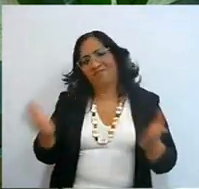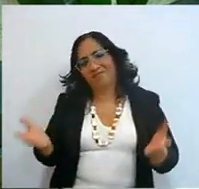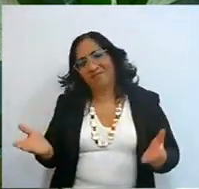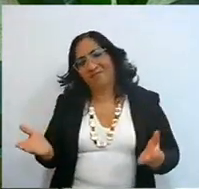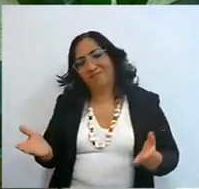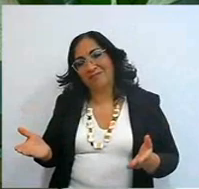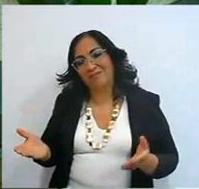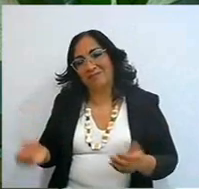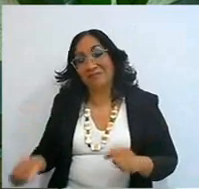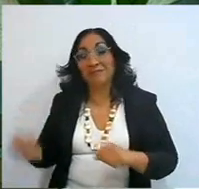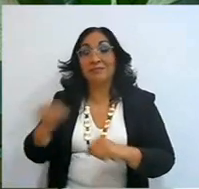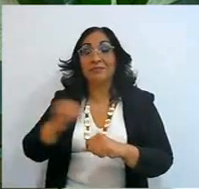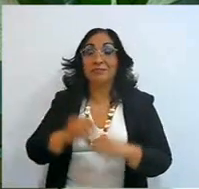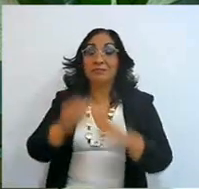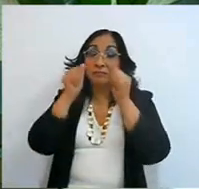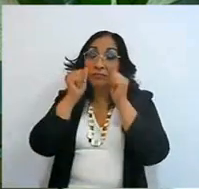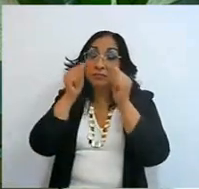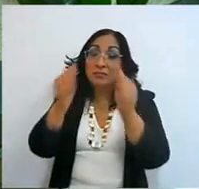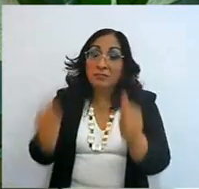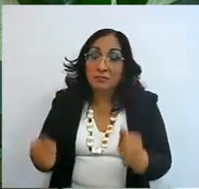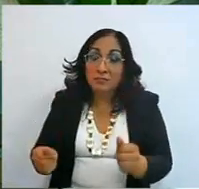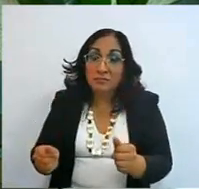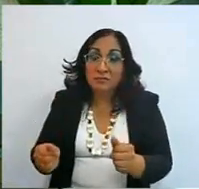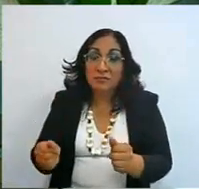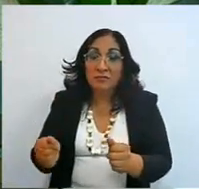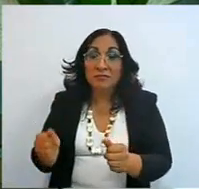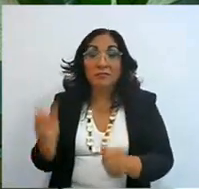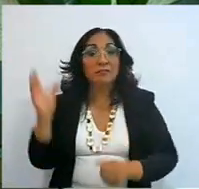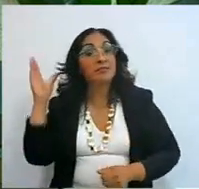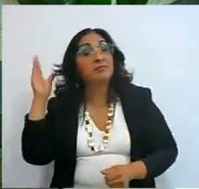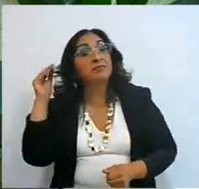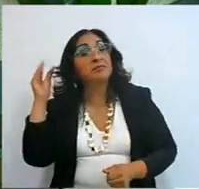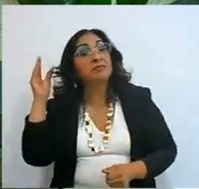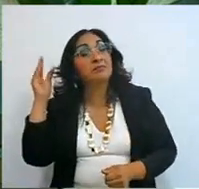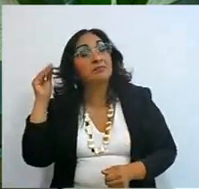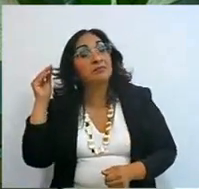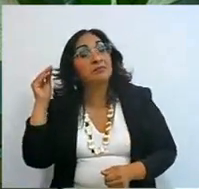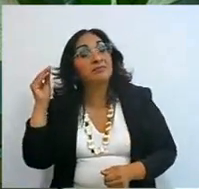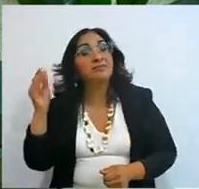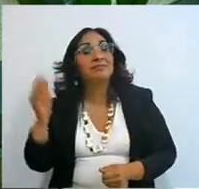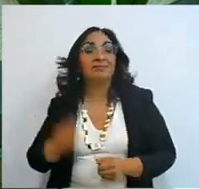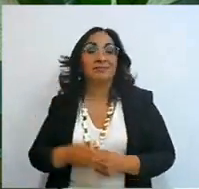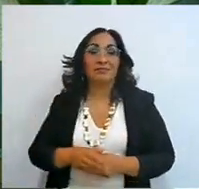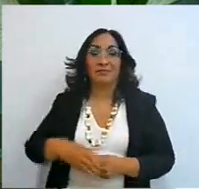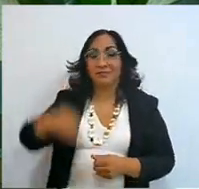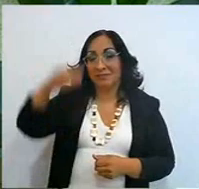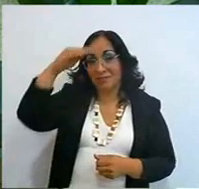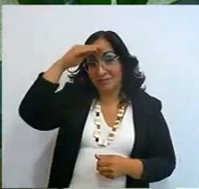paying attention, leaning there from my heart, because that's where my life goes,